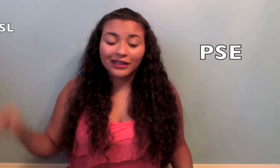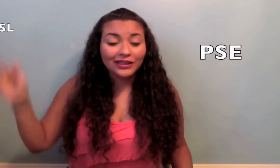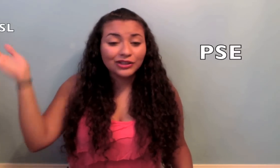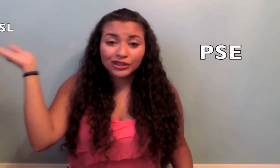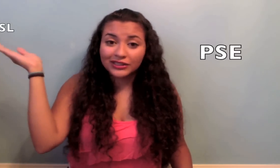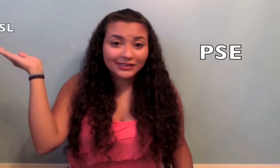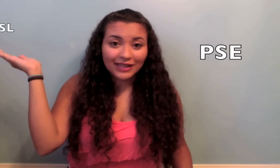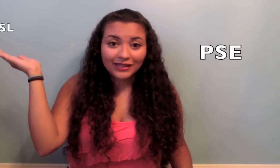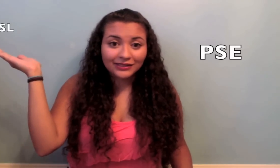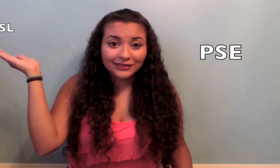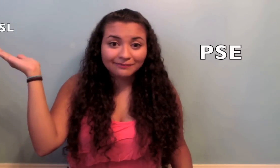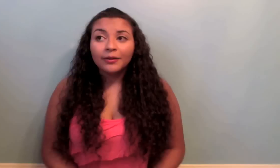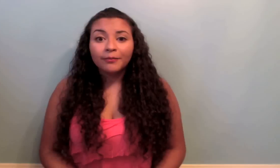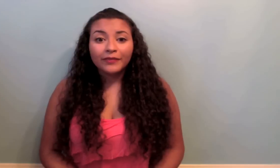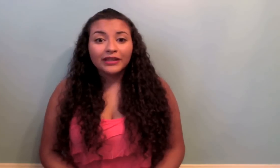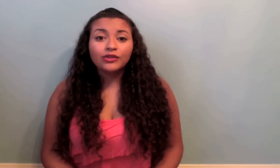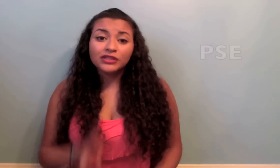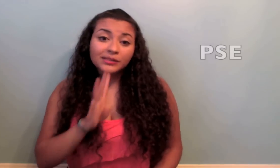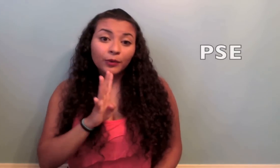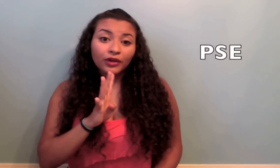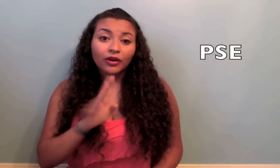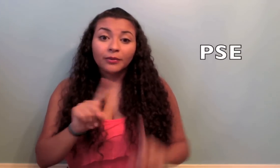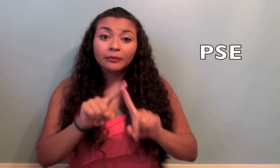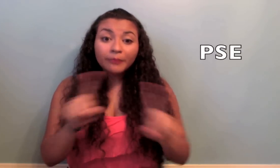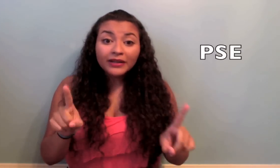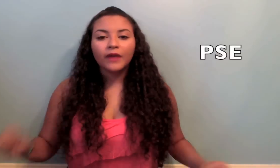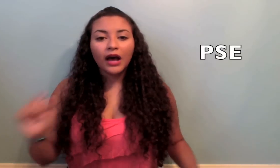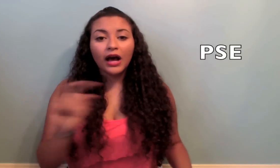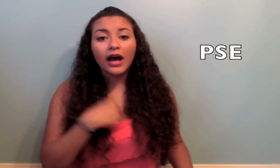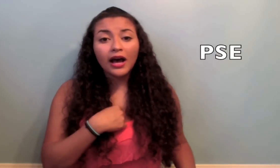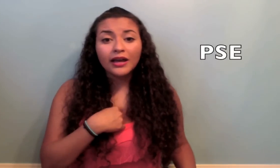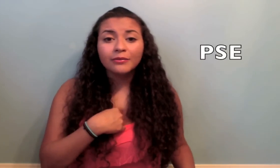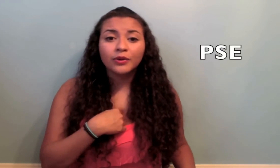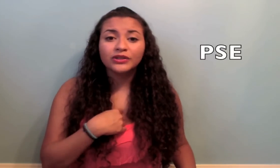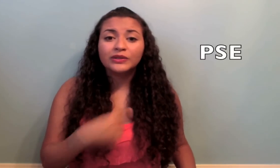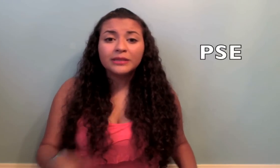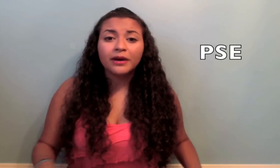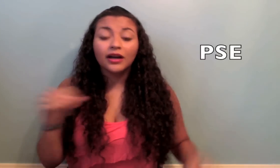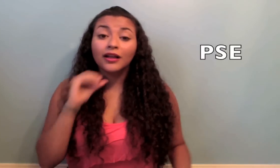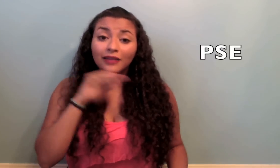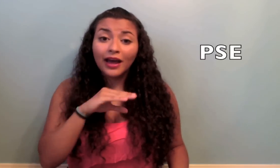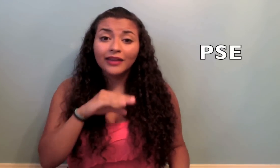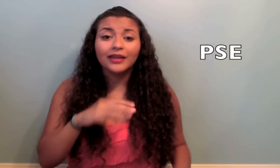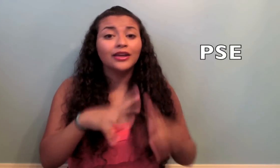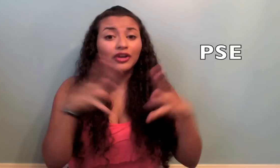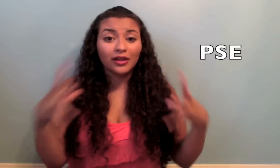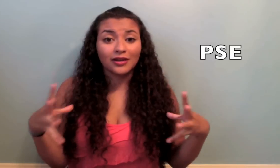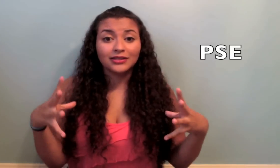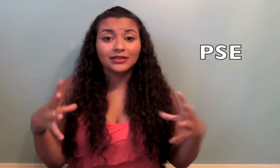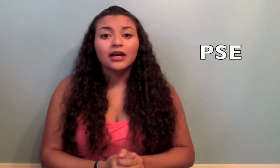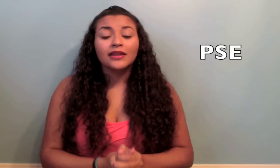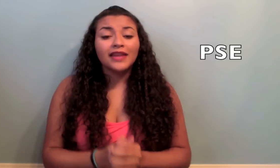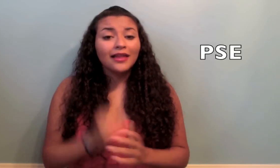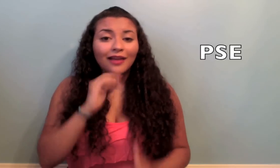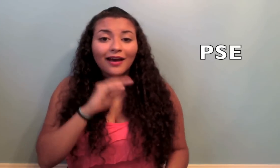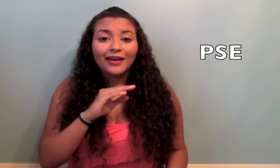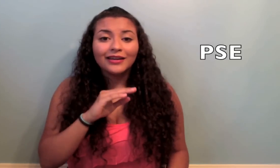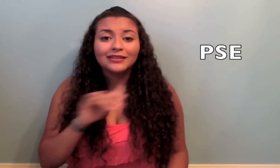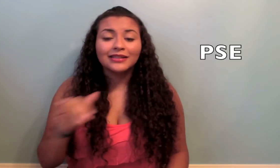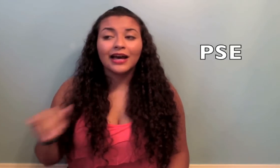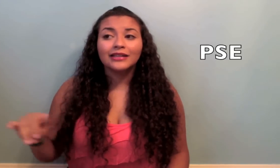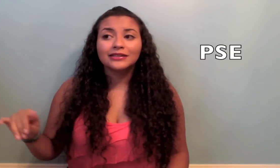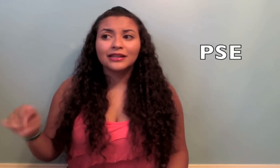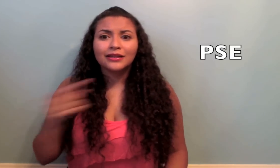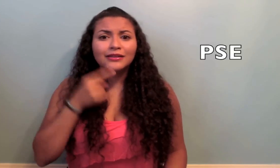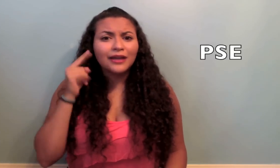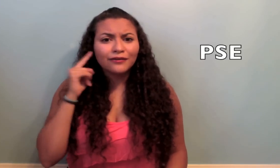It uses spoken grammar, But I am going to debunk a lie that I hear a lot. That lie is that the deaf community